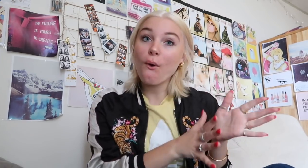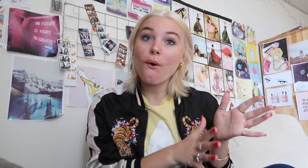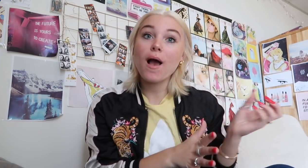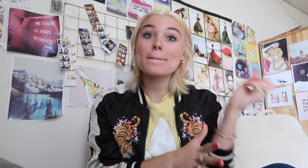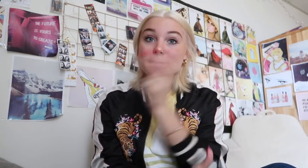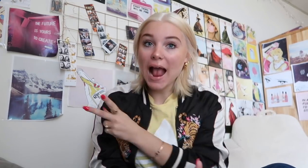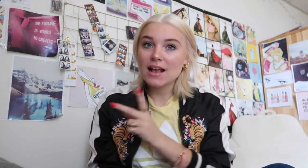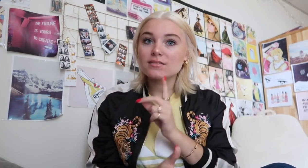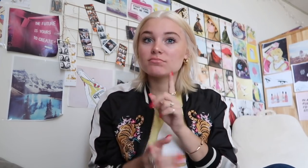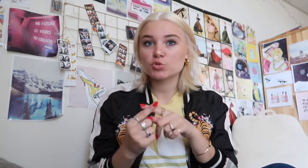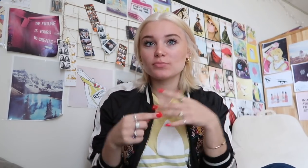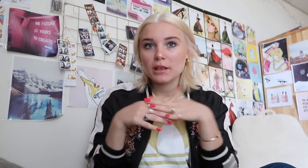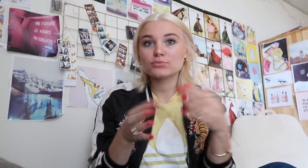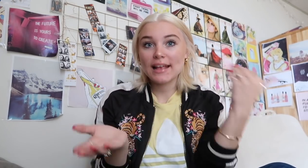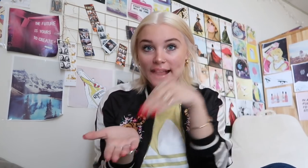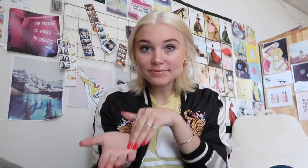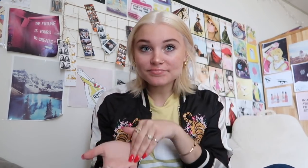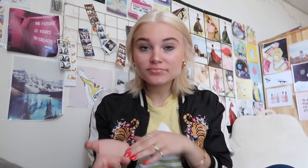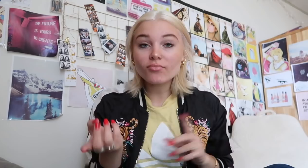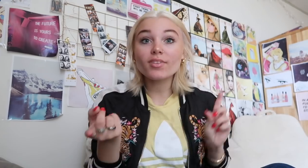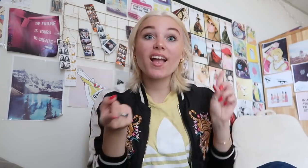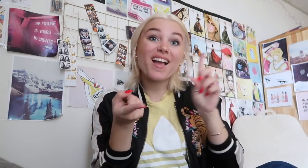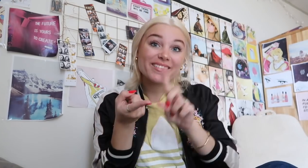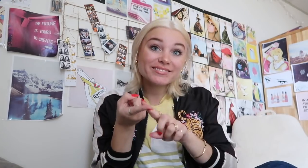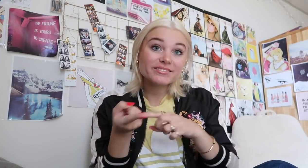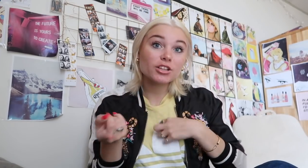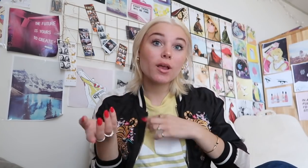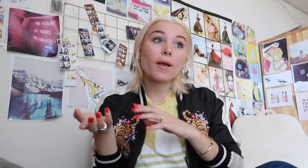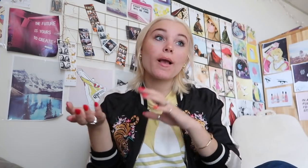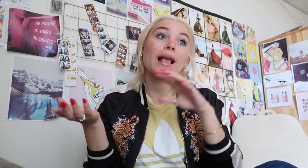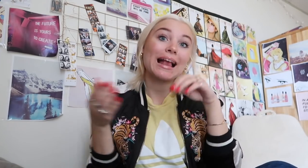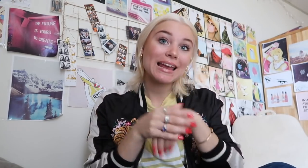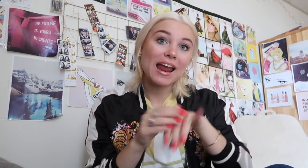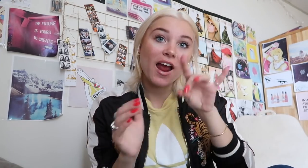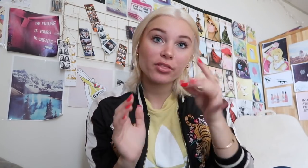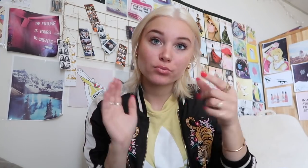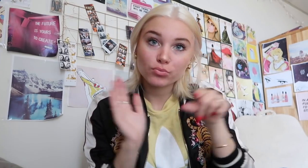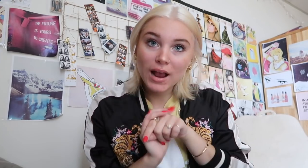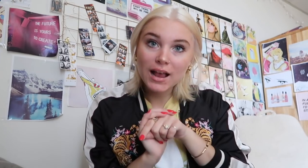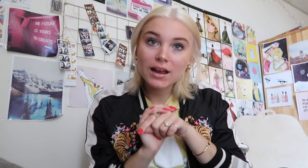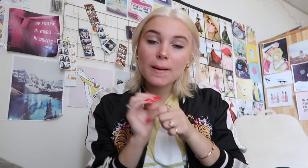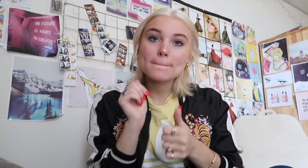so when I got back to mainstream school until I got into 8th grade